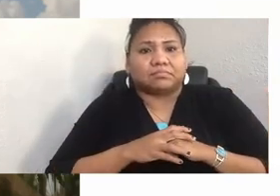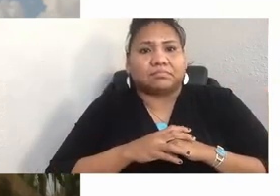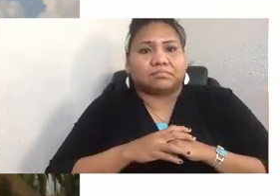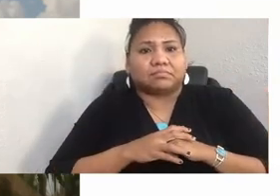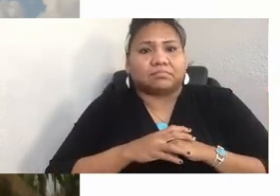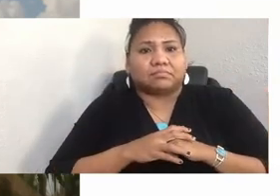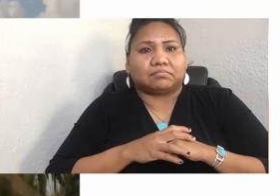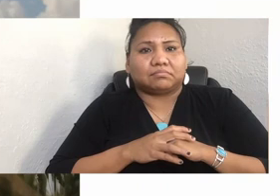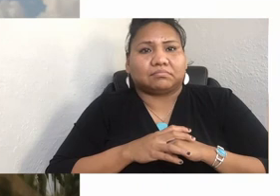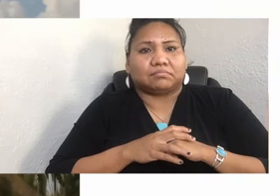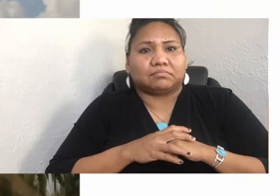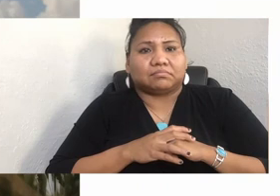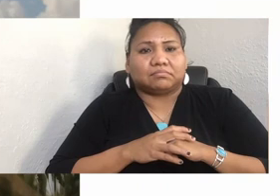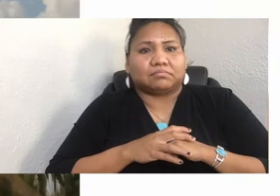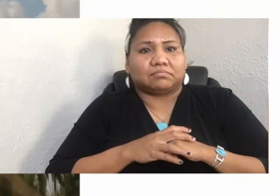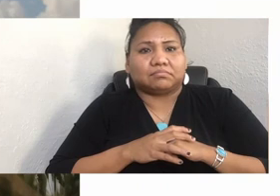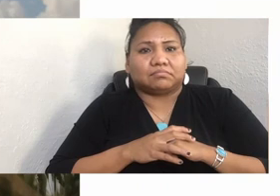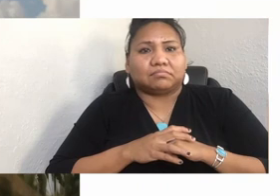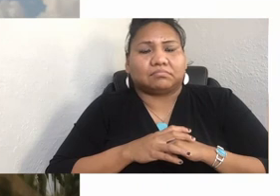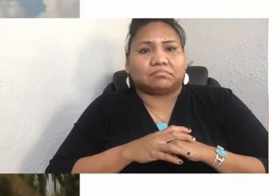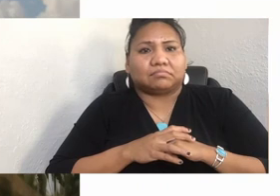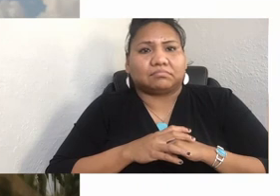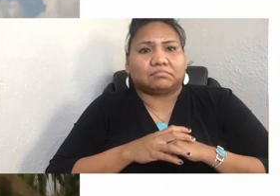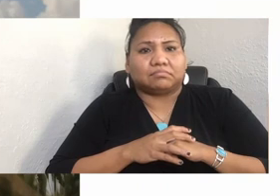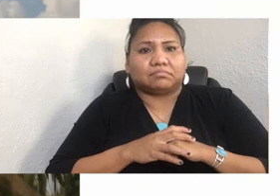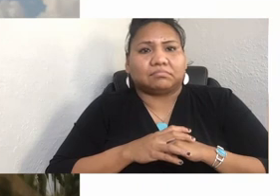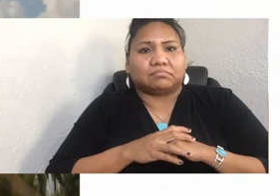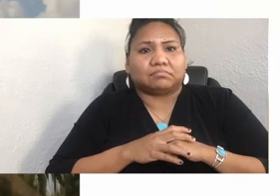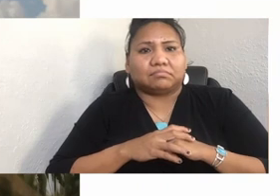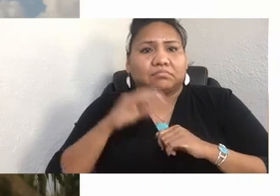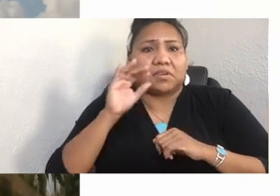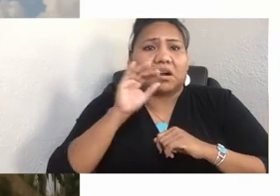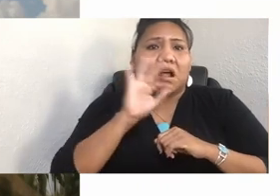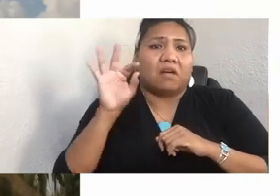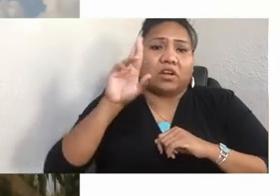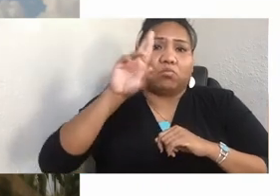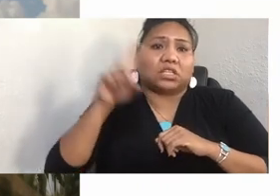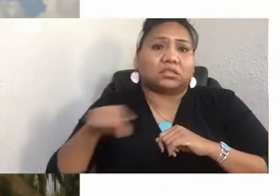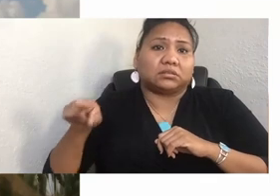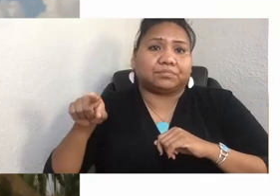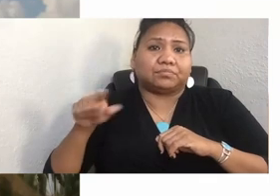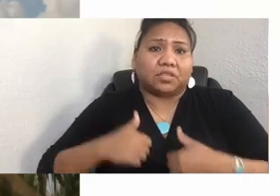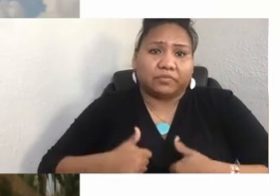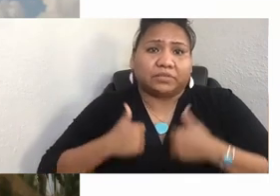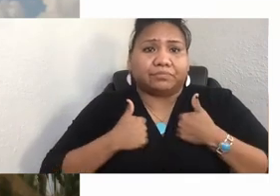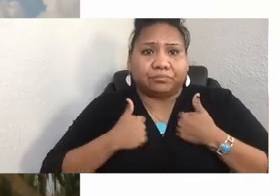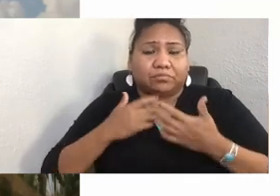So in an off-reservation boarding school system, or even a boarding school on the reservation, where are students going to see a loving environment,